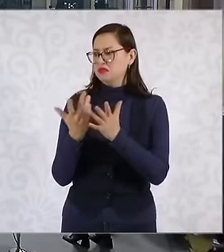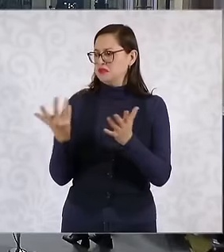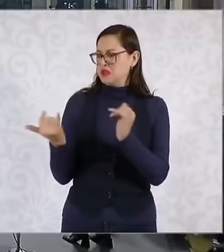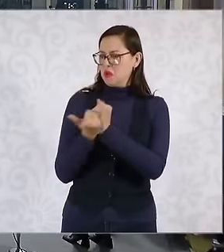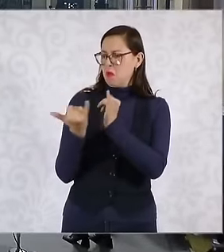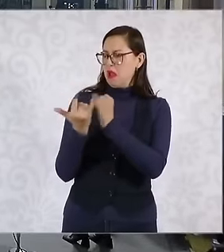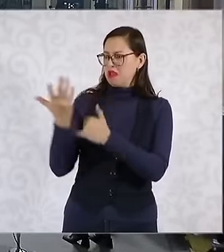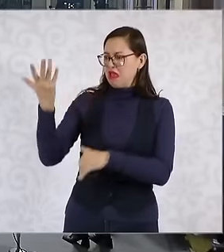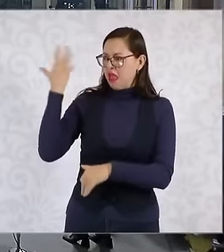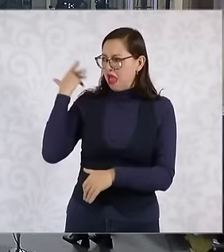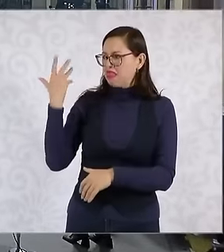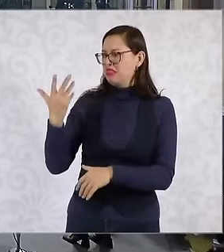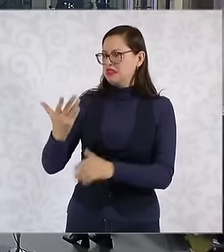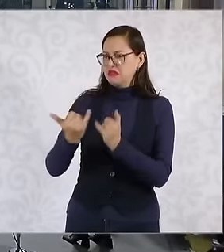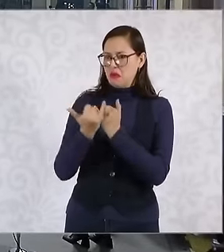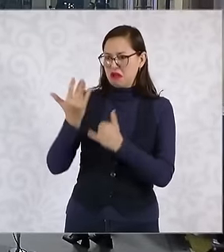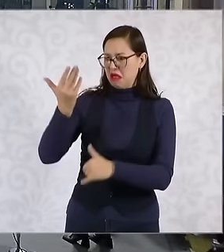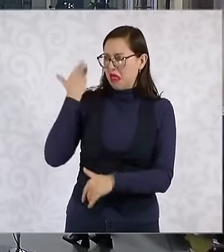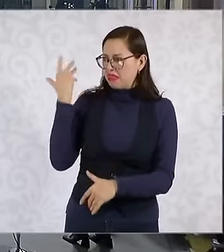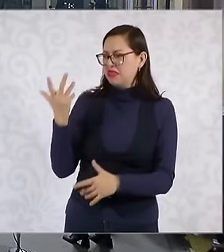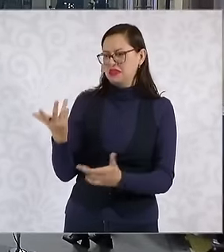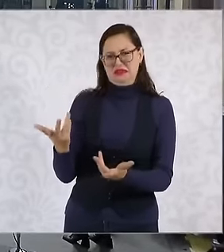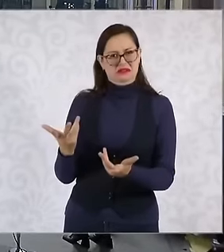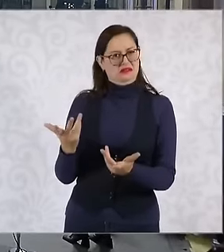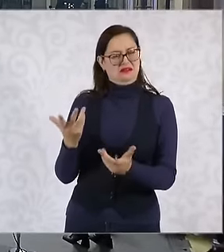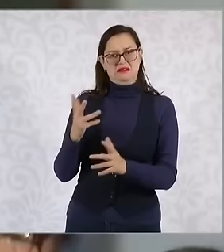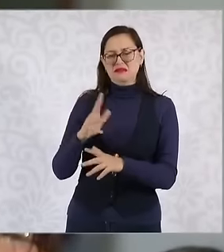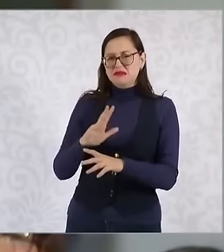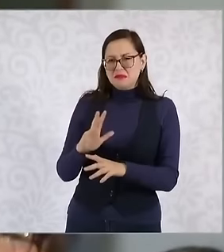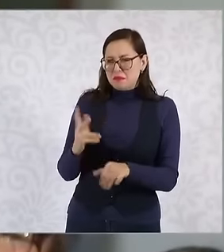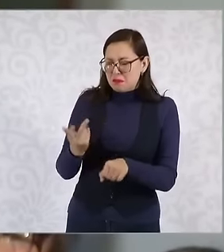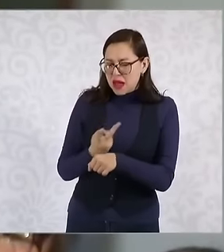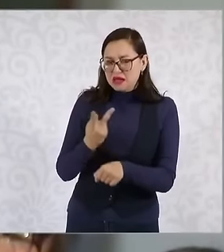minimum wage and Otherwise, then ask him what his vision is regarding this matter of